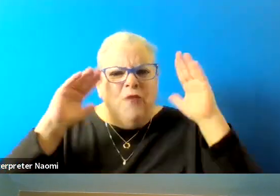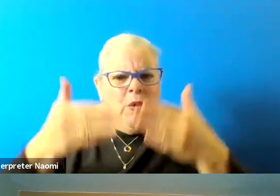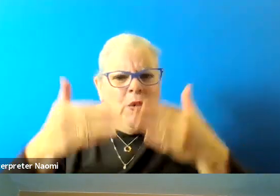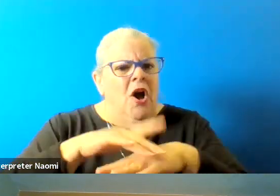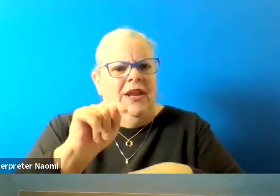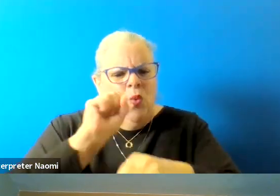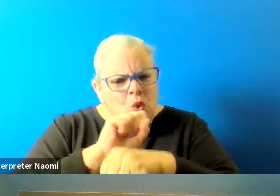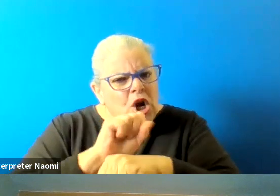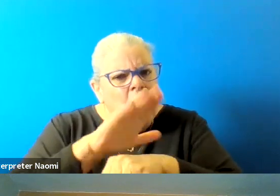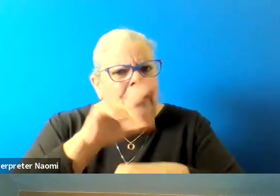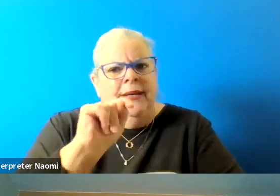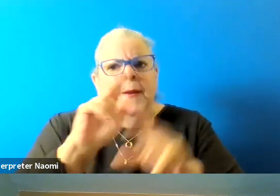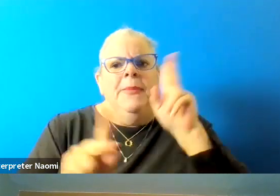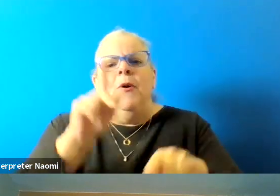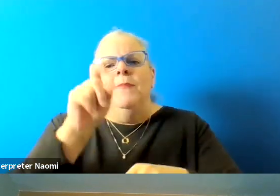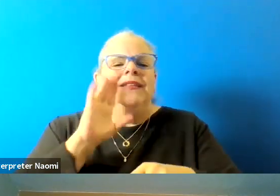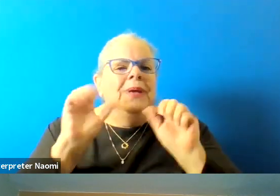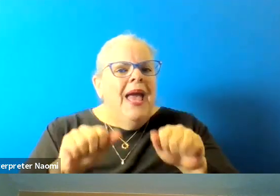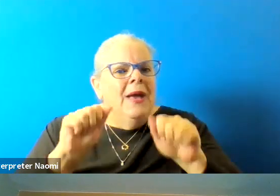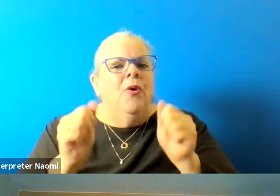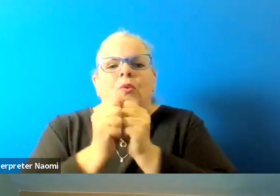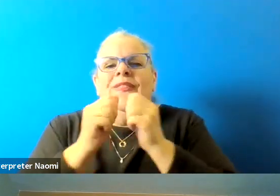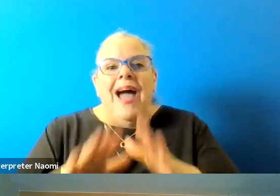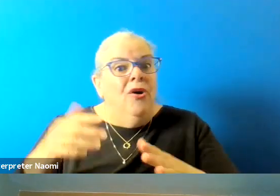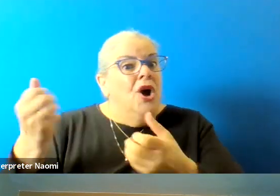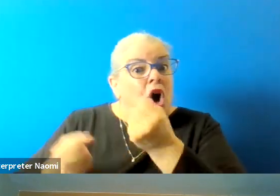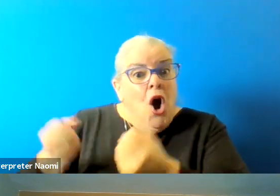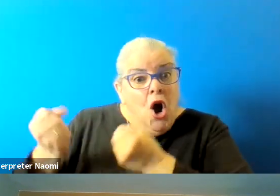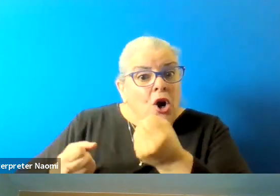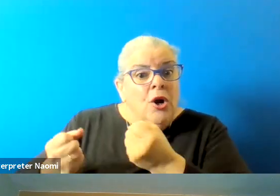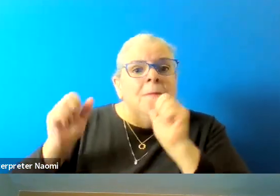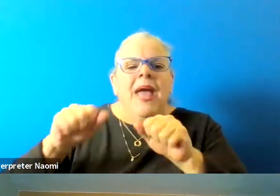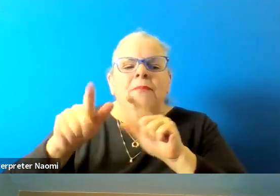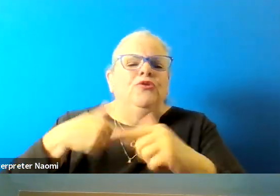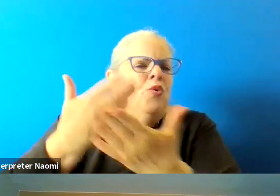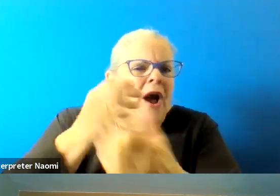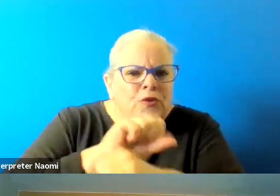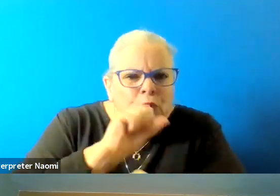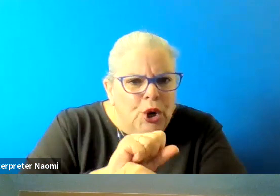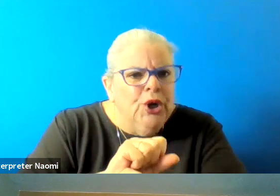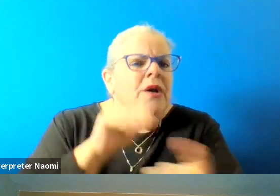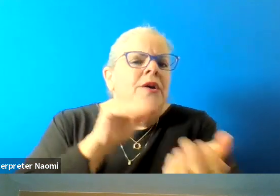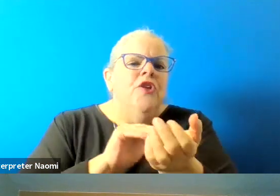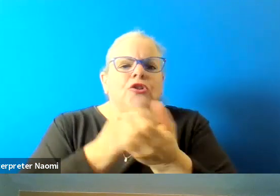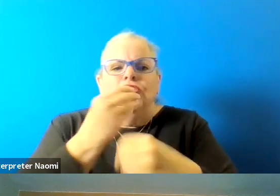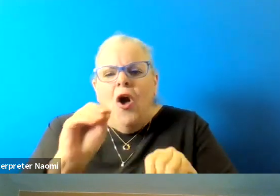People must be able, without having a car, get to work, get to doctors, get to grocery stores,